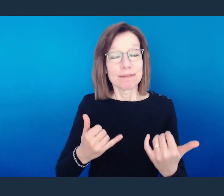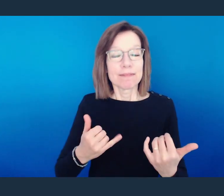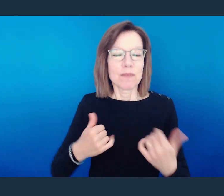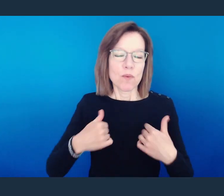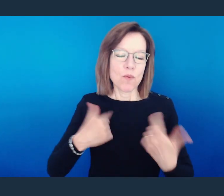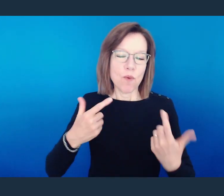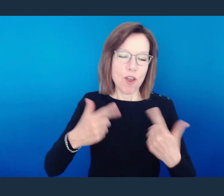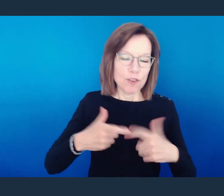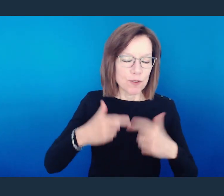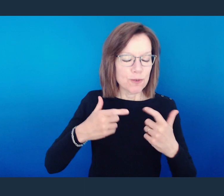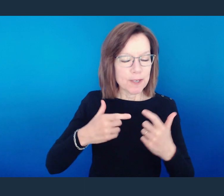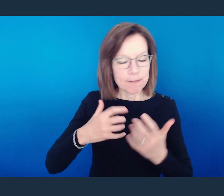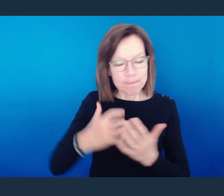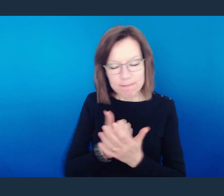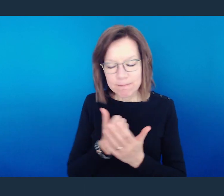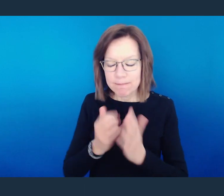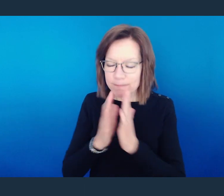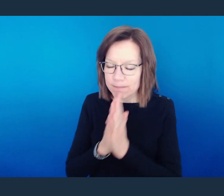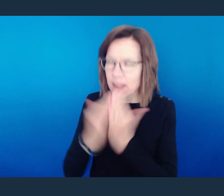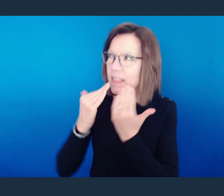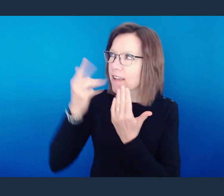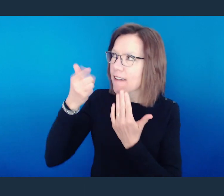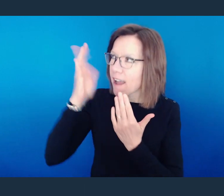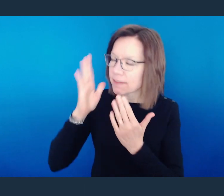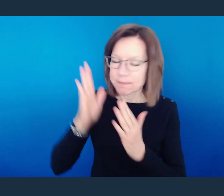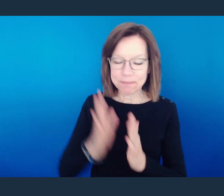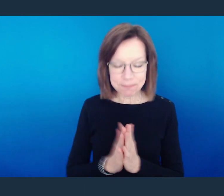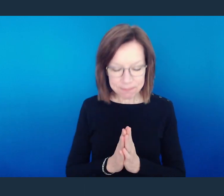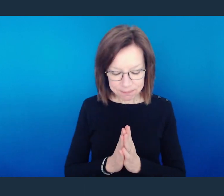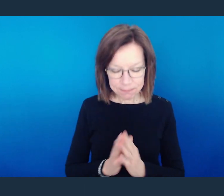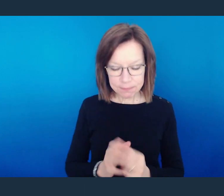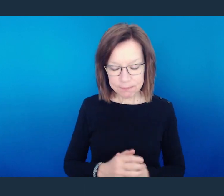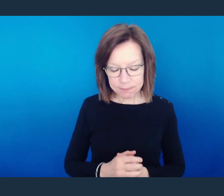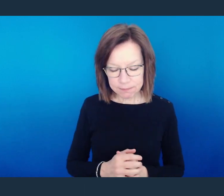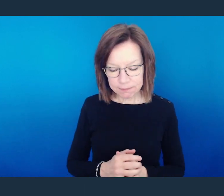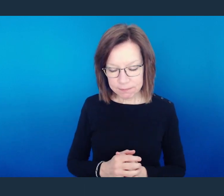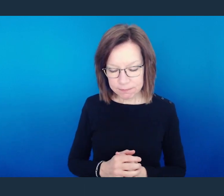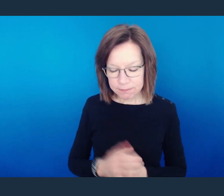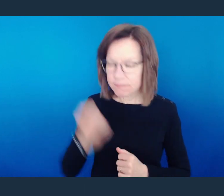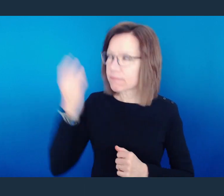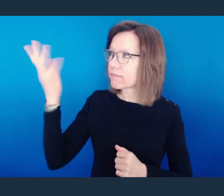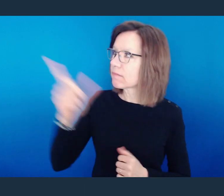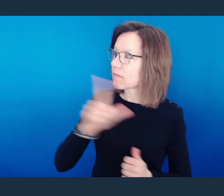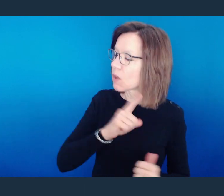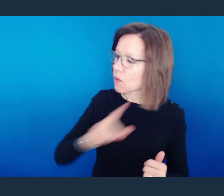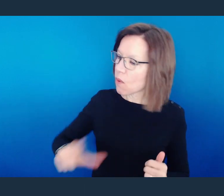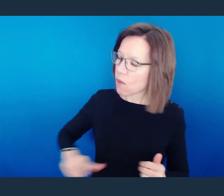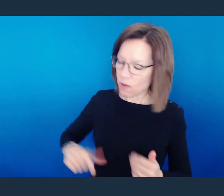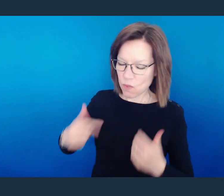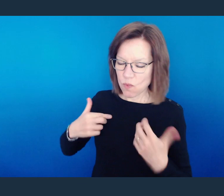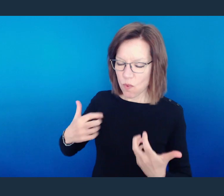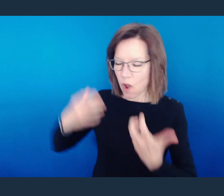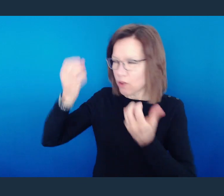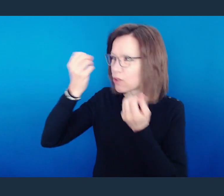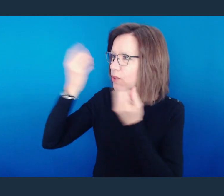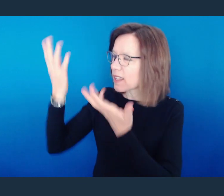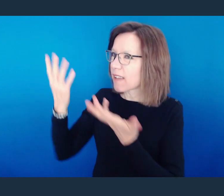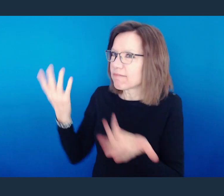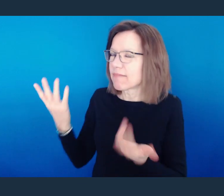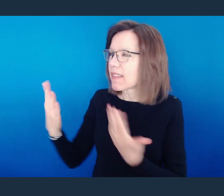Now I would just like to take a minute to thank God. Dear Lord, I just want to say thank You.